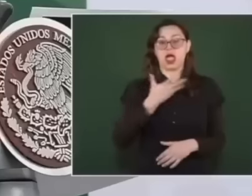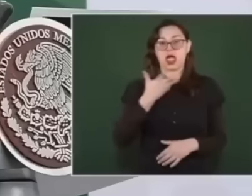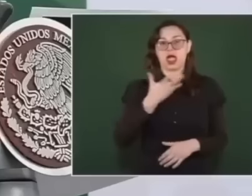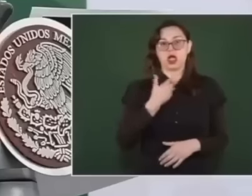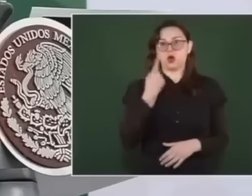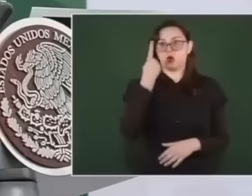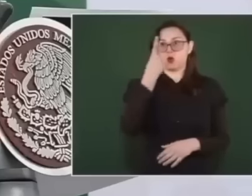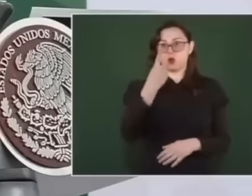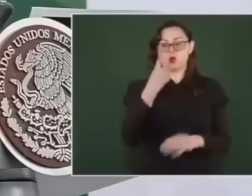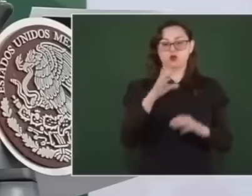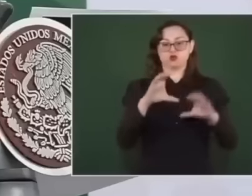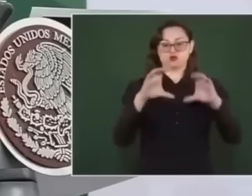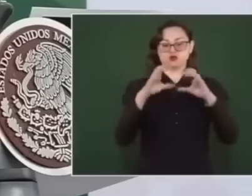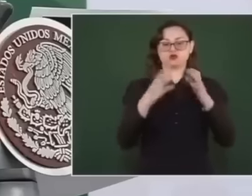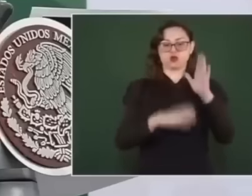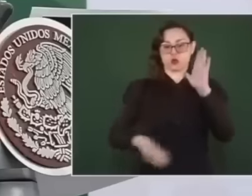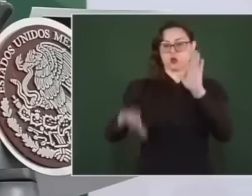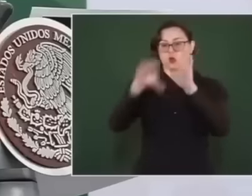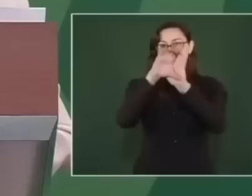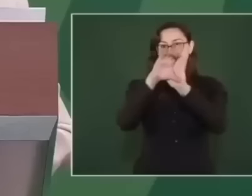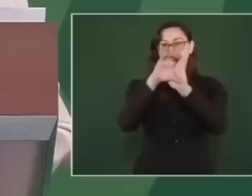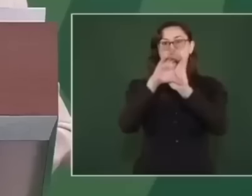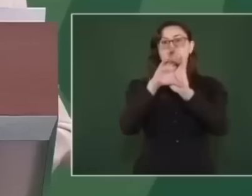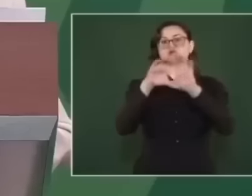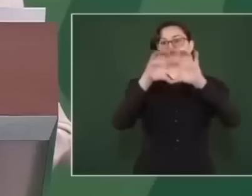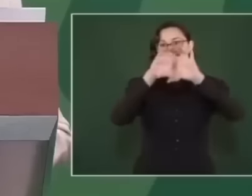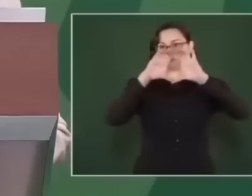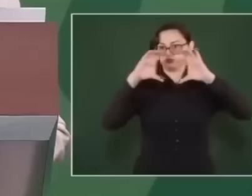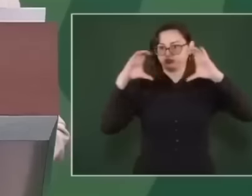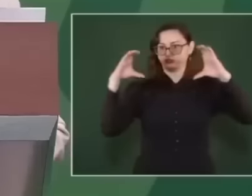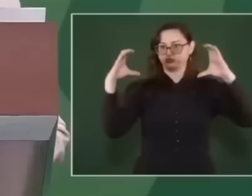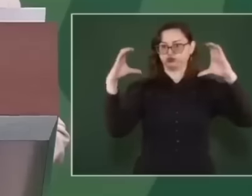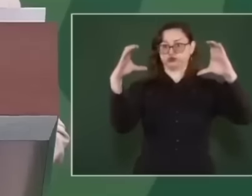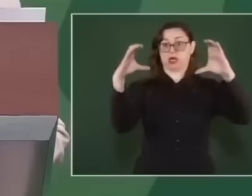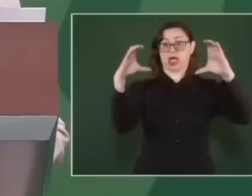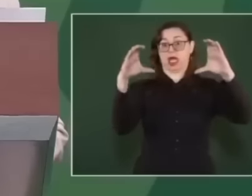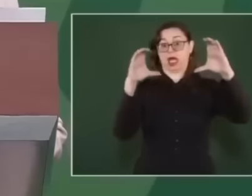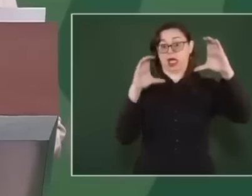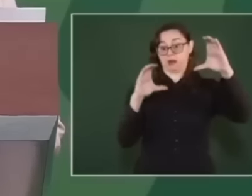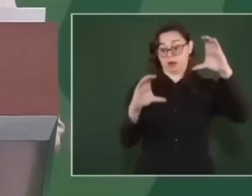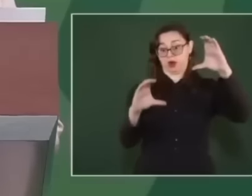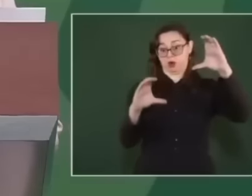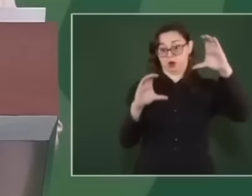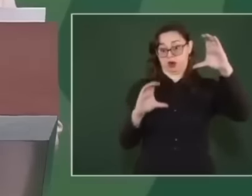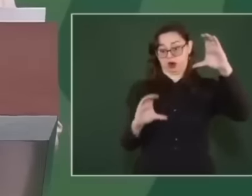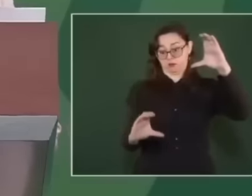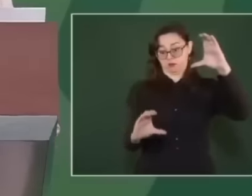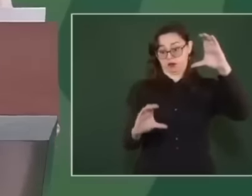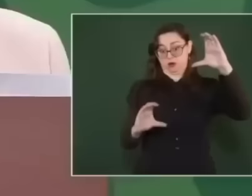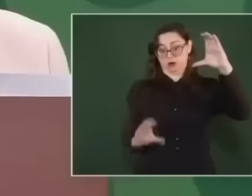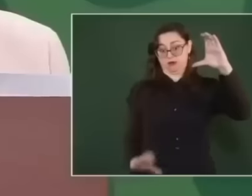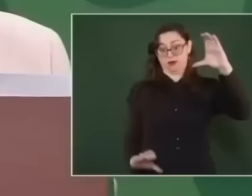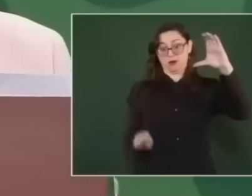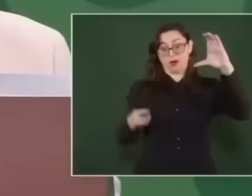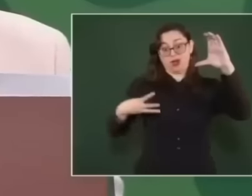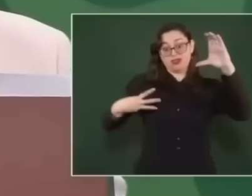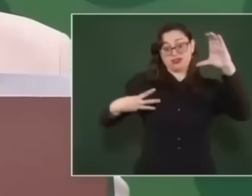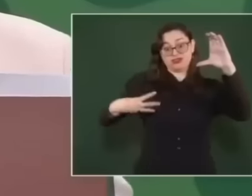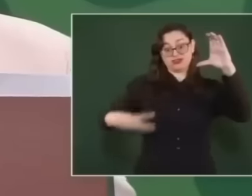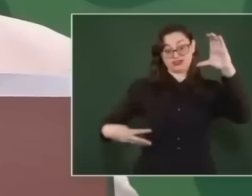in which they were located. security modules, national alert operations and